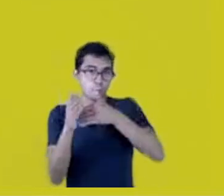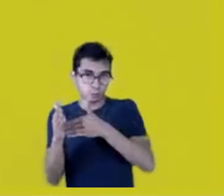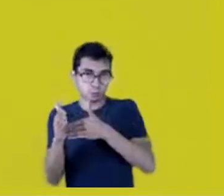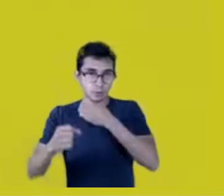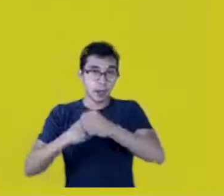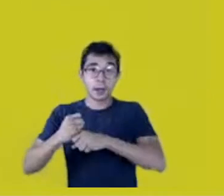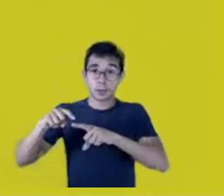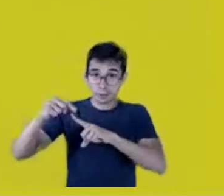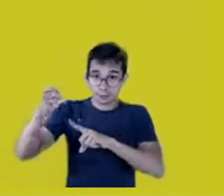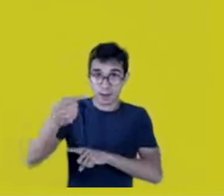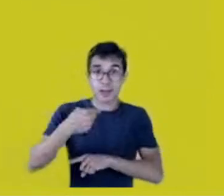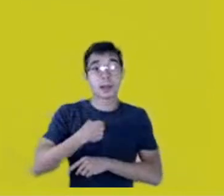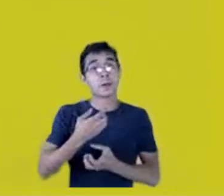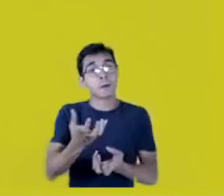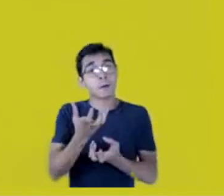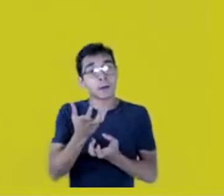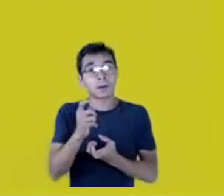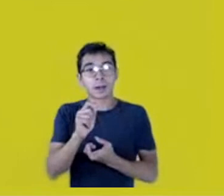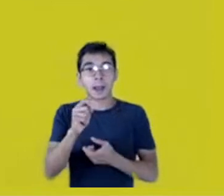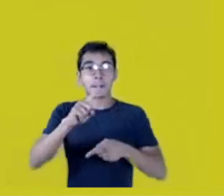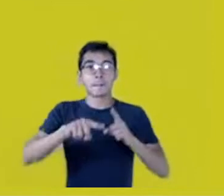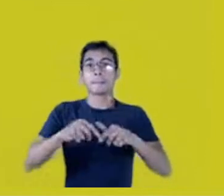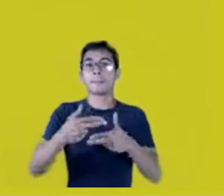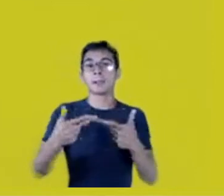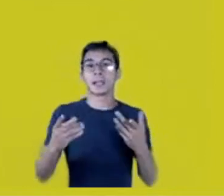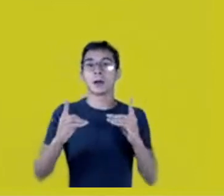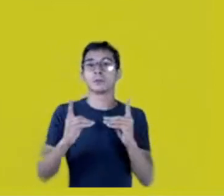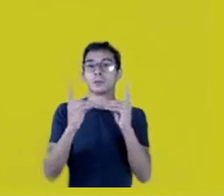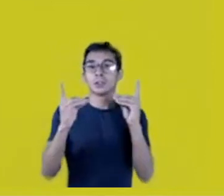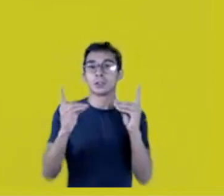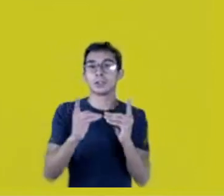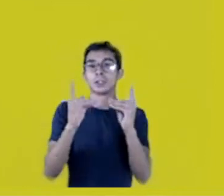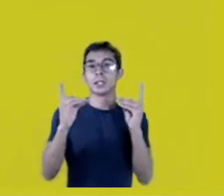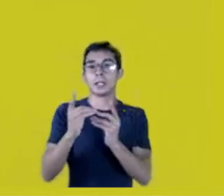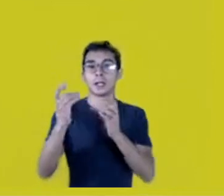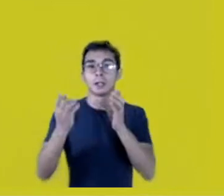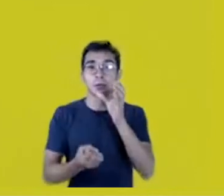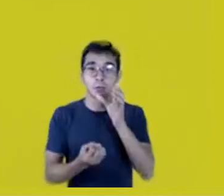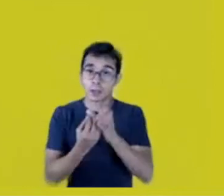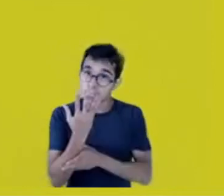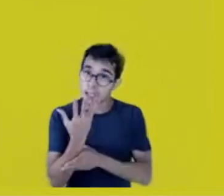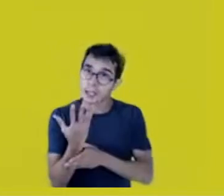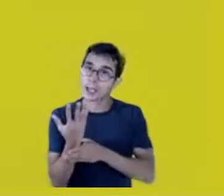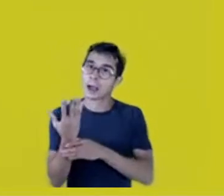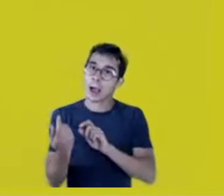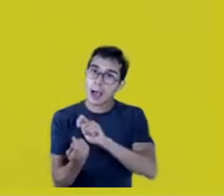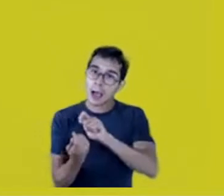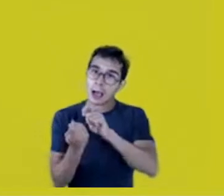I want to elaborate educational materials, draw a road map to access and share benefits,